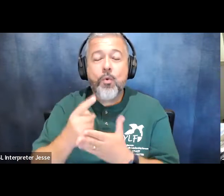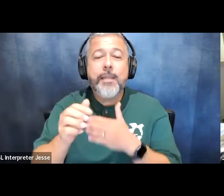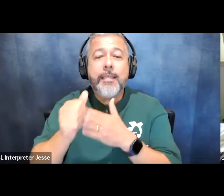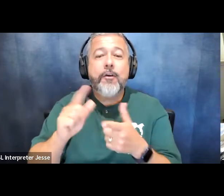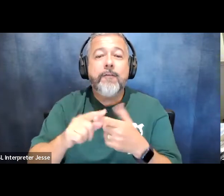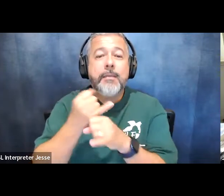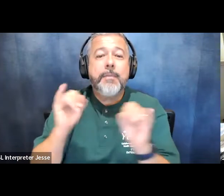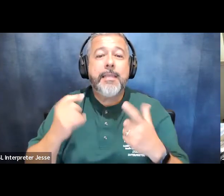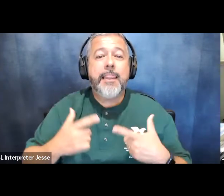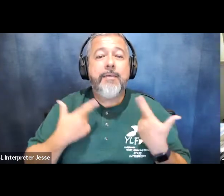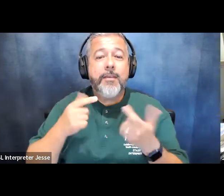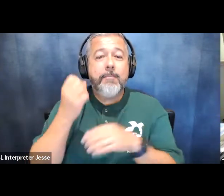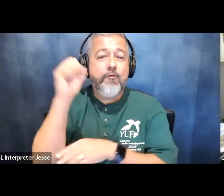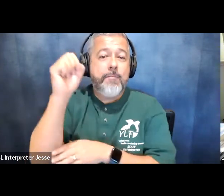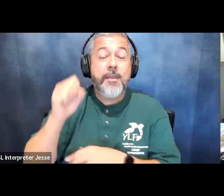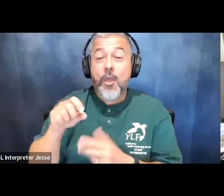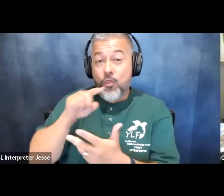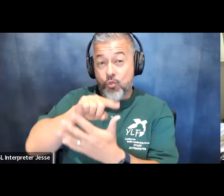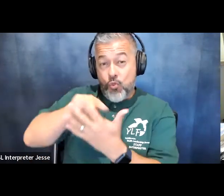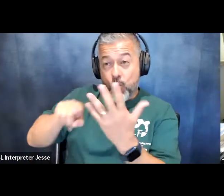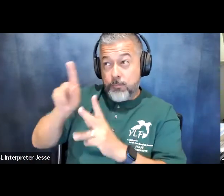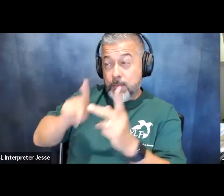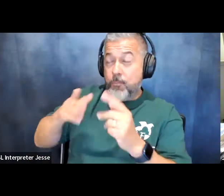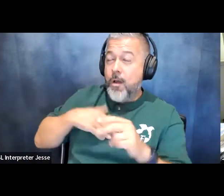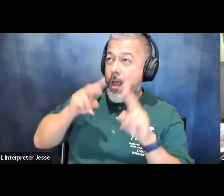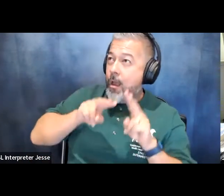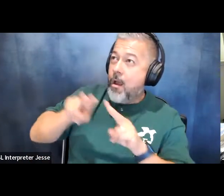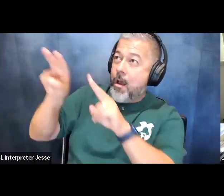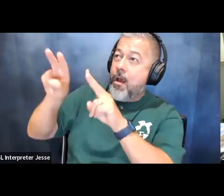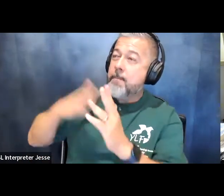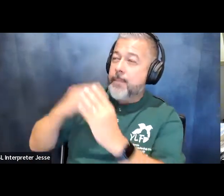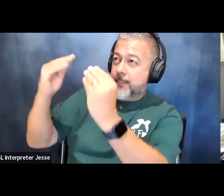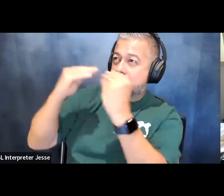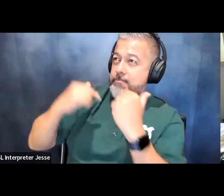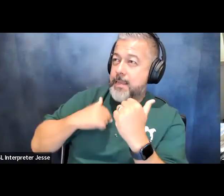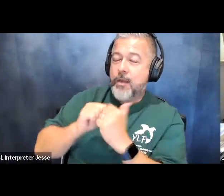these were my teachers and my mentors growing up they taught me how to fight and stand up